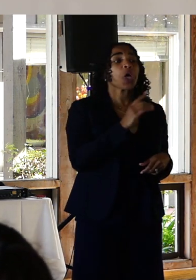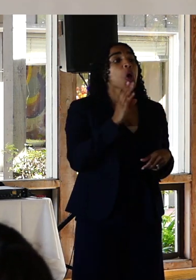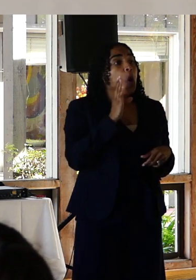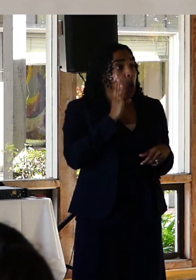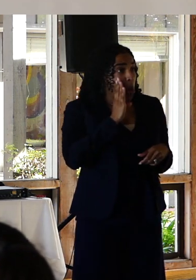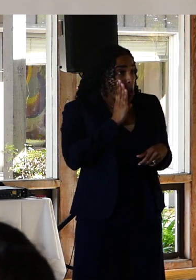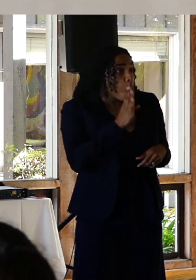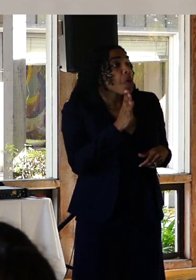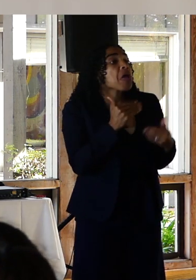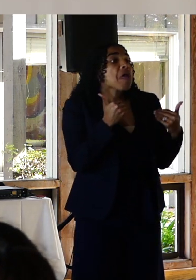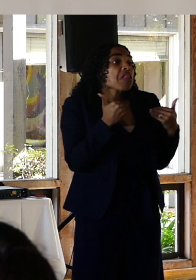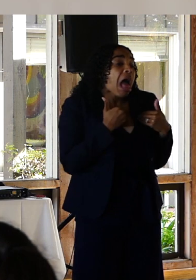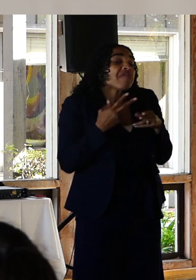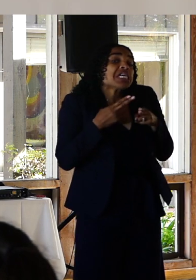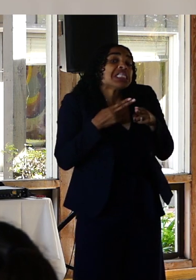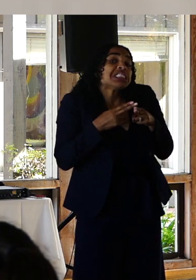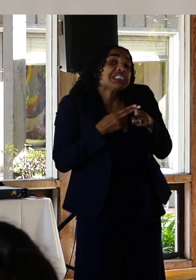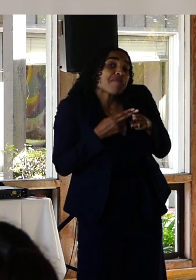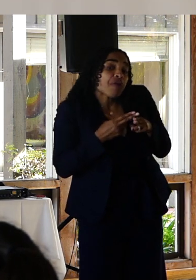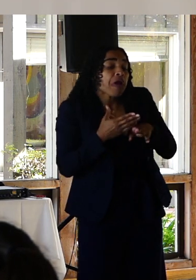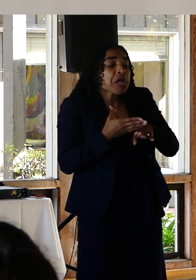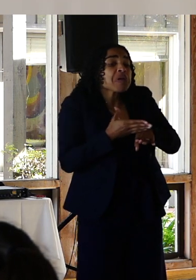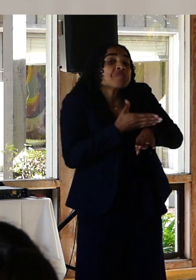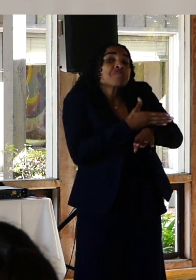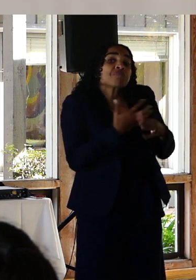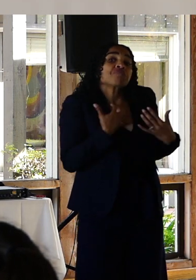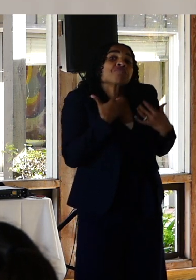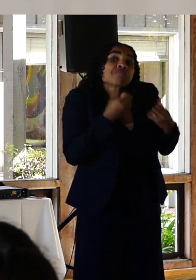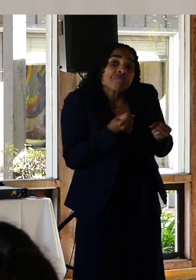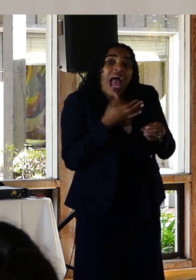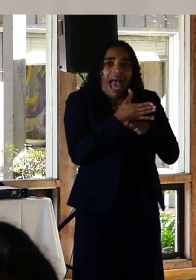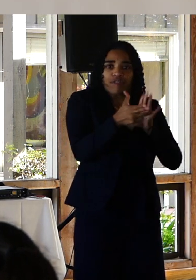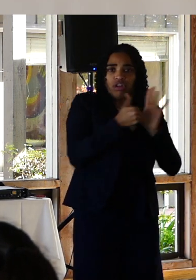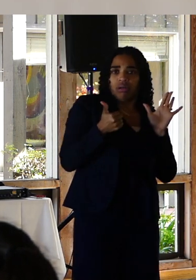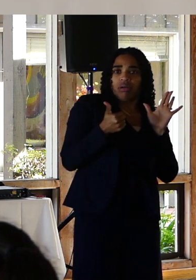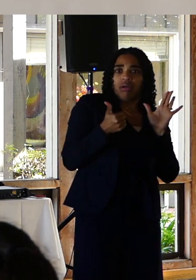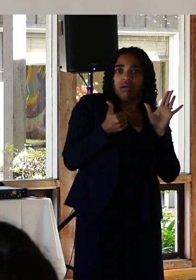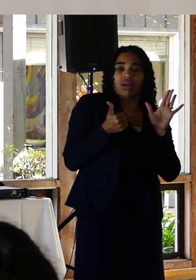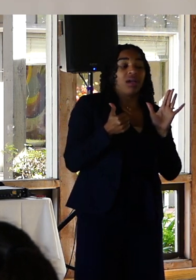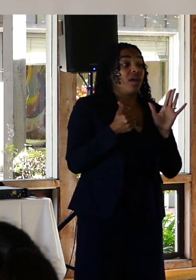at least temporary remission within a decade of diagnosis. When I was diagnosed